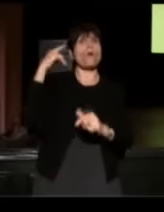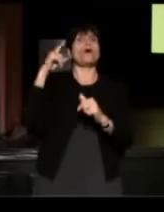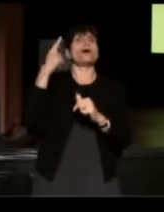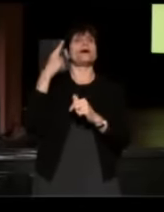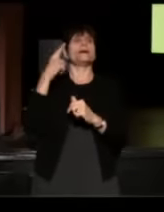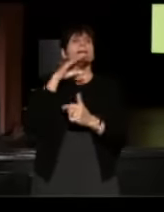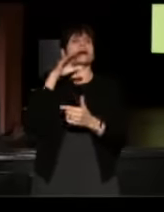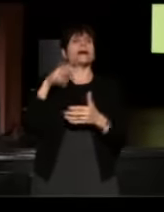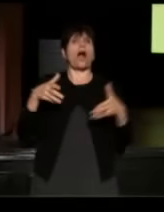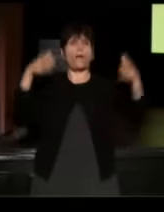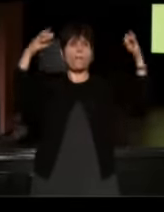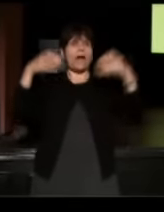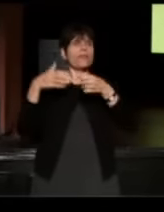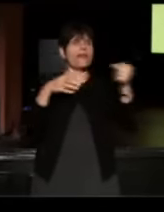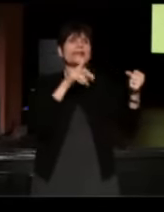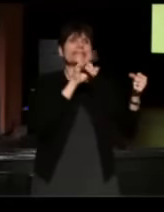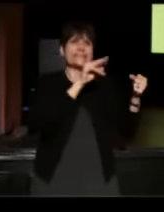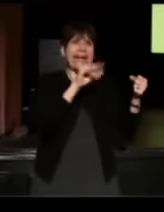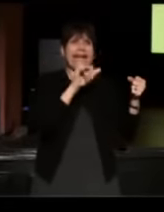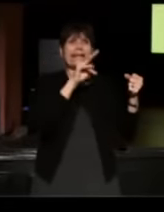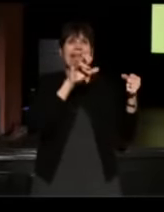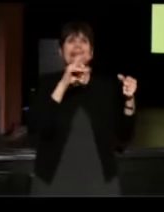Danny and Annie Perasa telling the story of their first date.